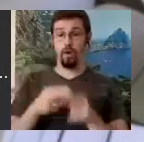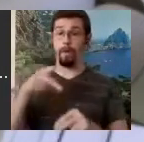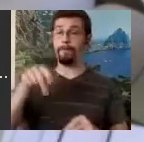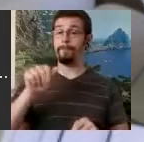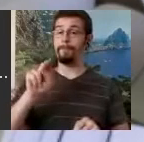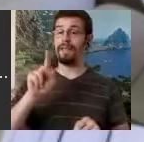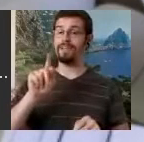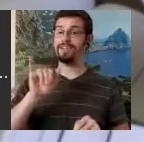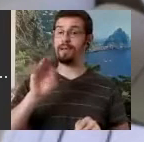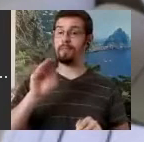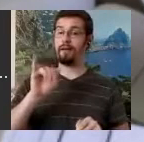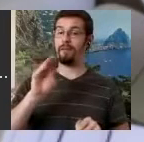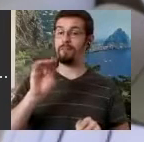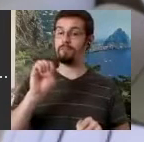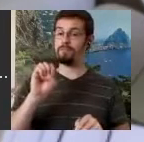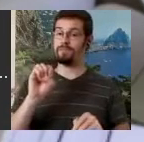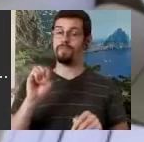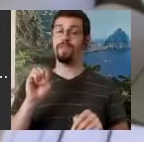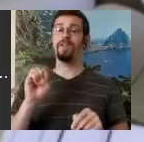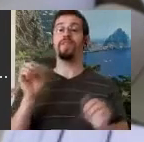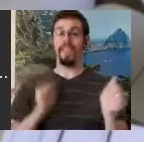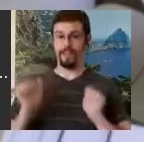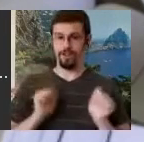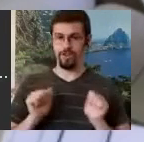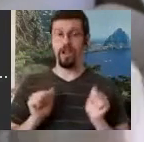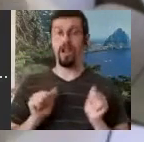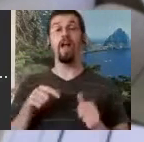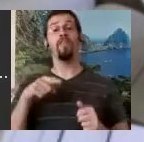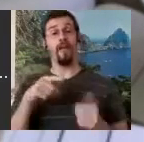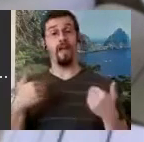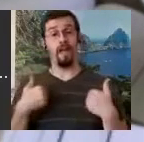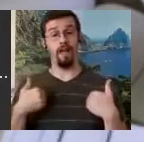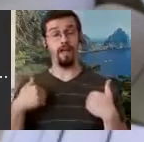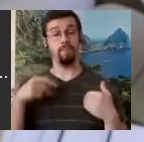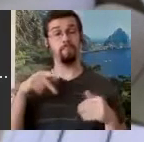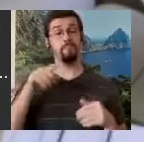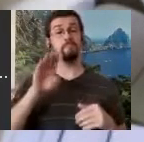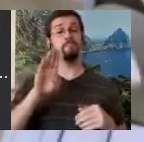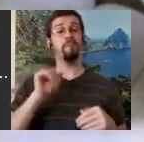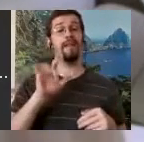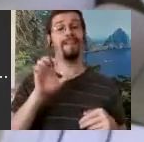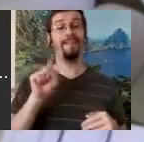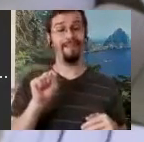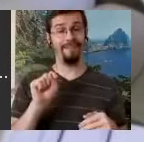company and the ballet company wanted to learn DanceWriting as well. So I went